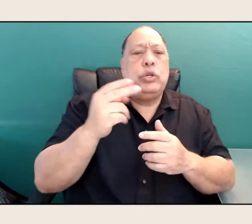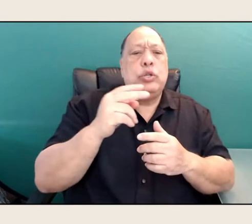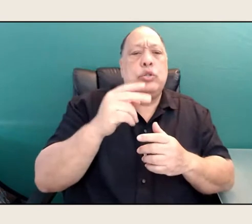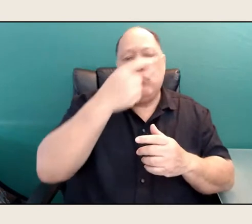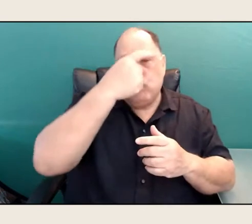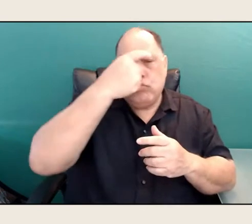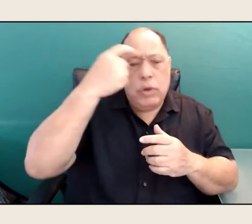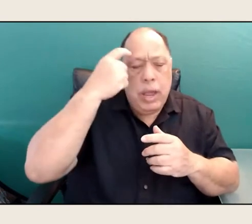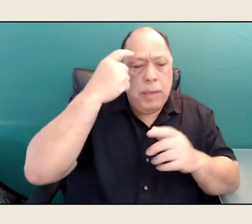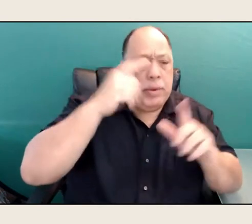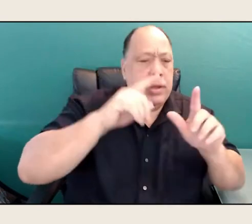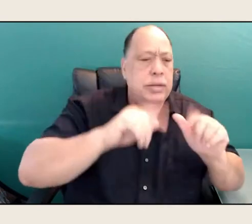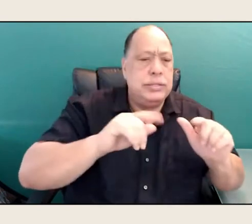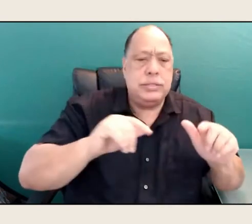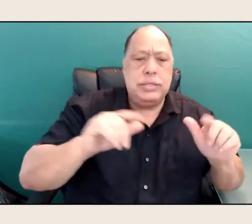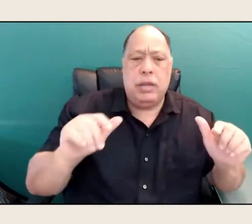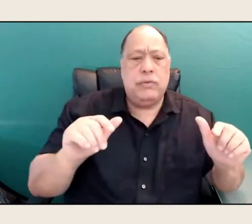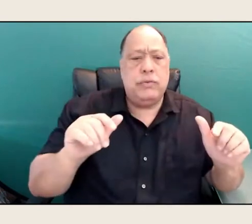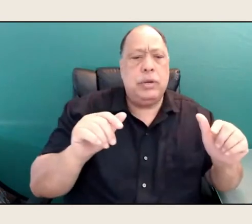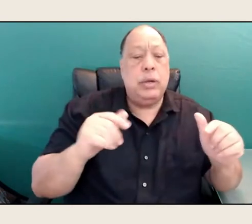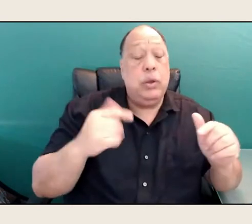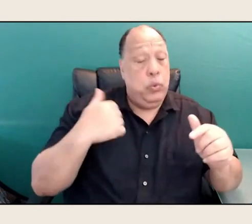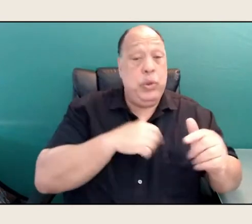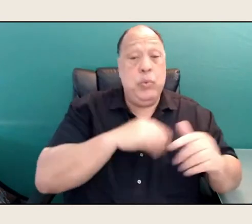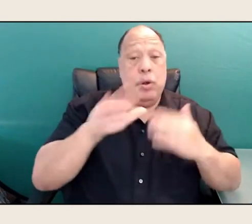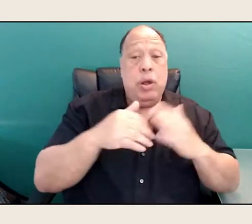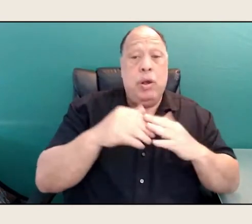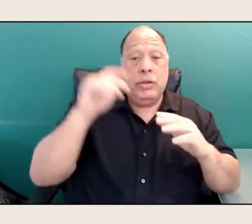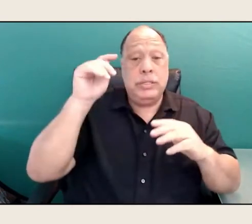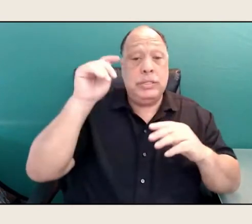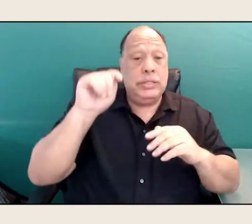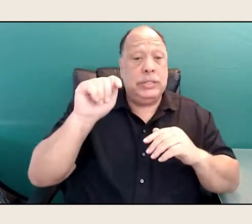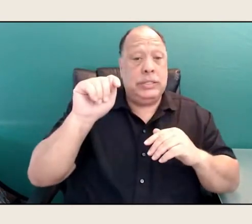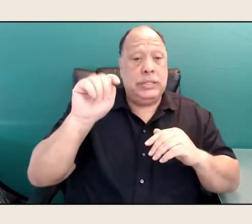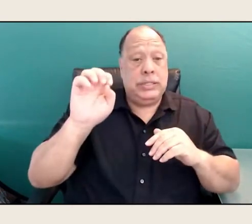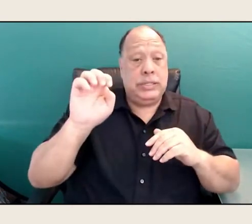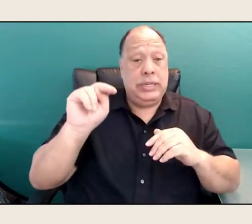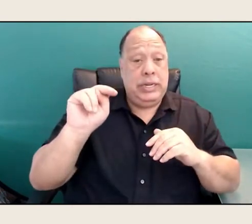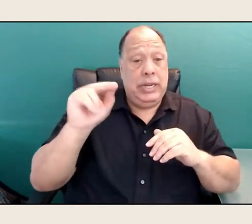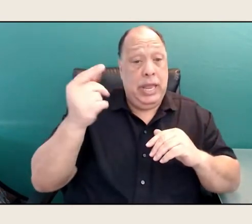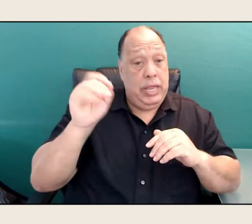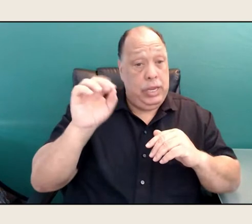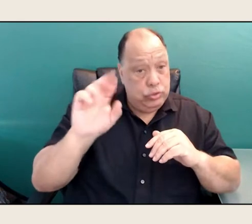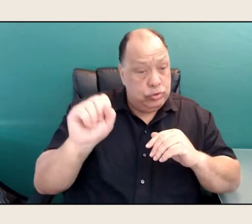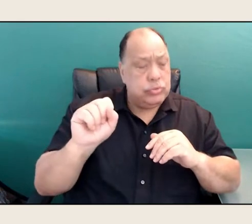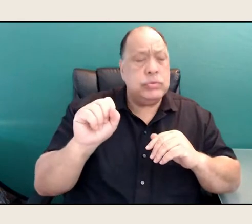and we were teenagers. But it was quite, we had some of the best